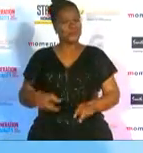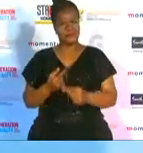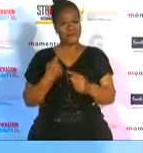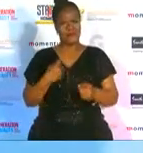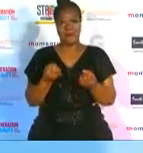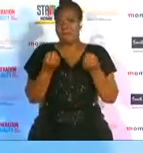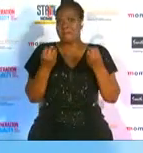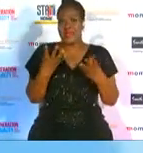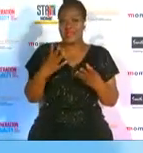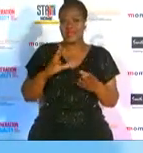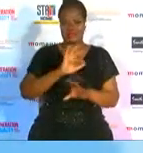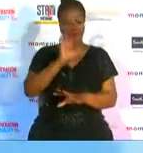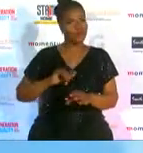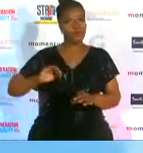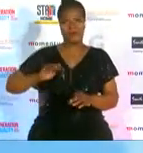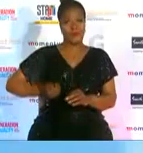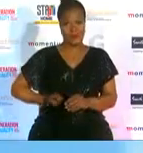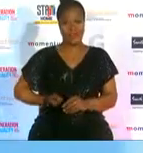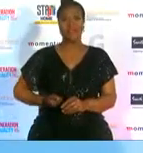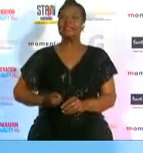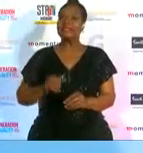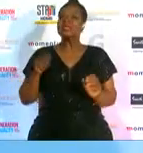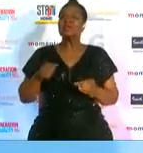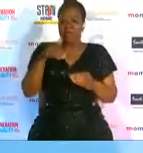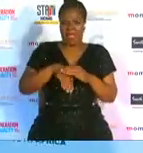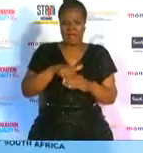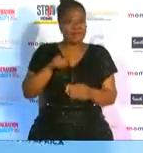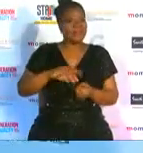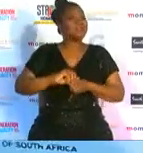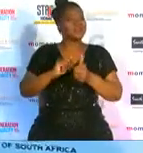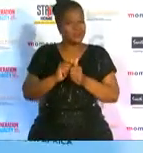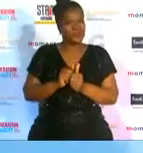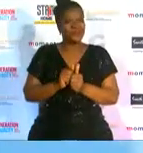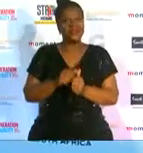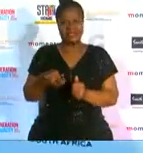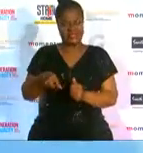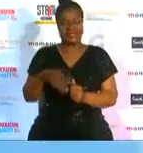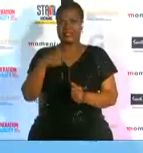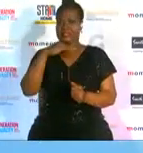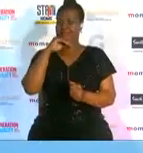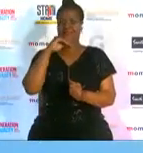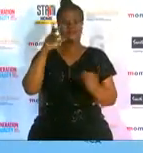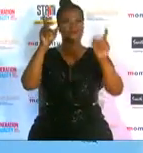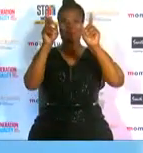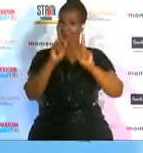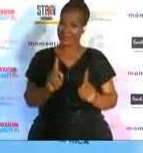tough time to get involved in sport so for me it's very it's very special to to be recognized